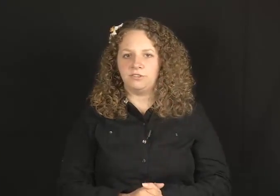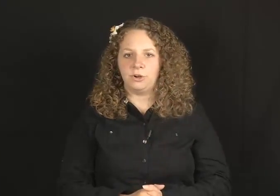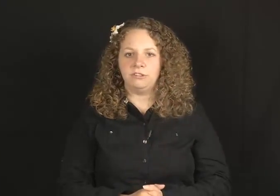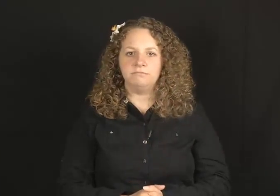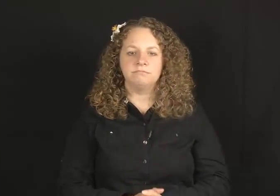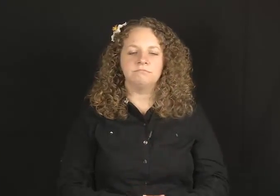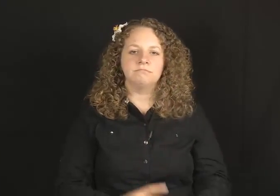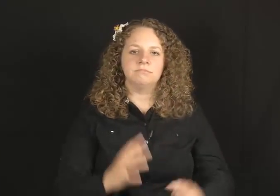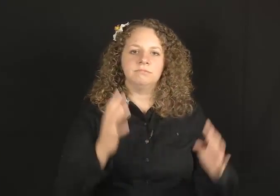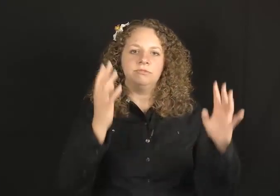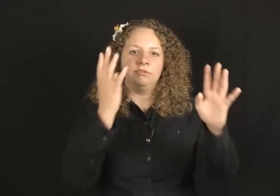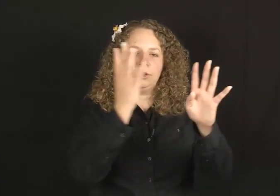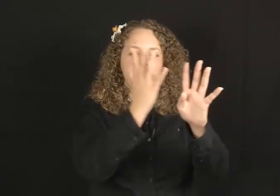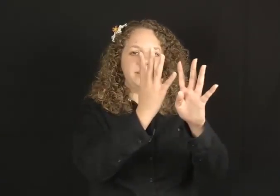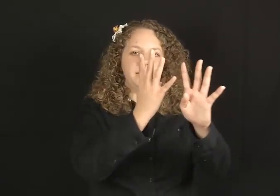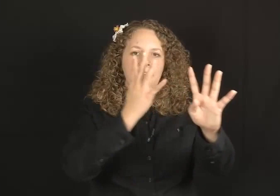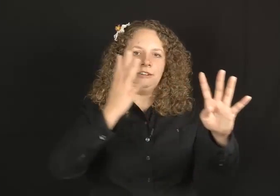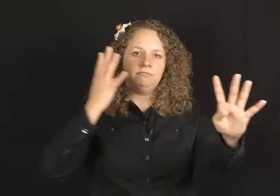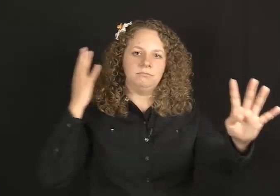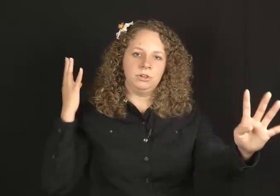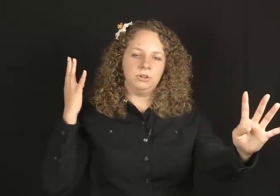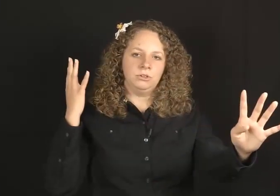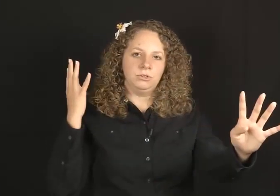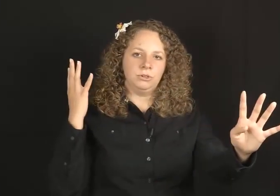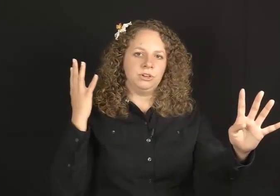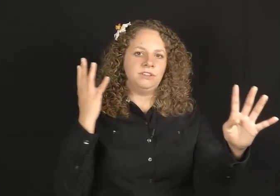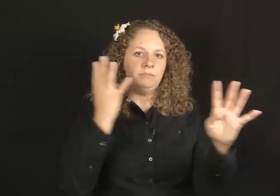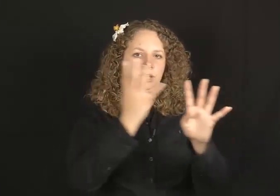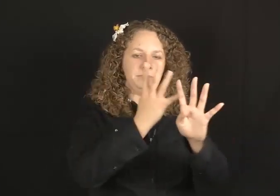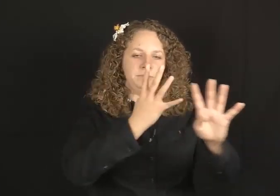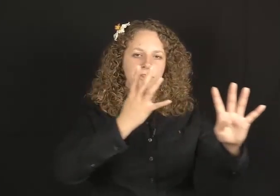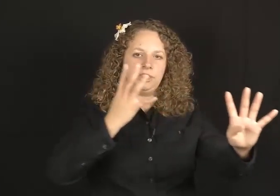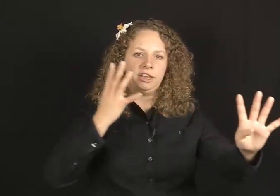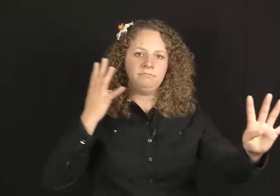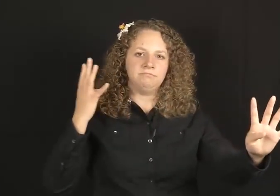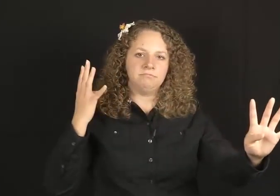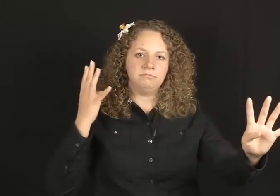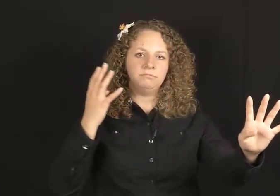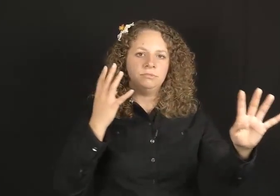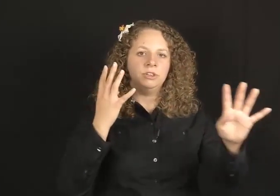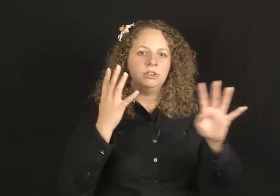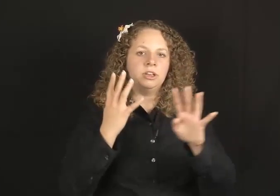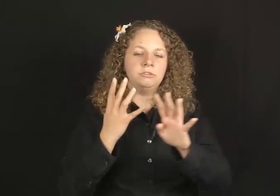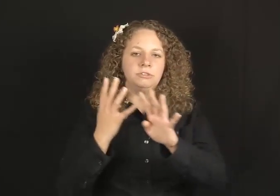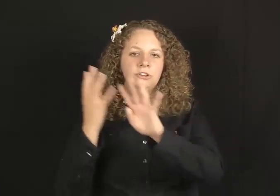many people in a line.